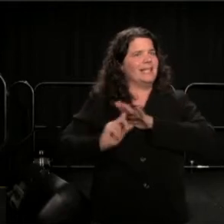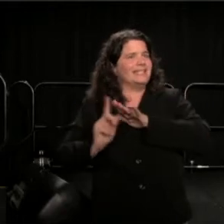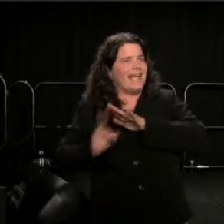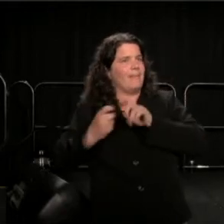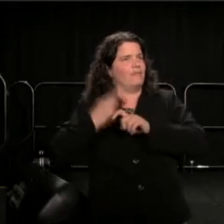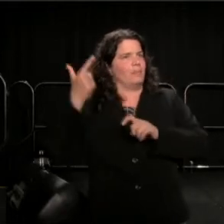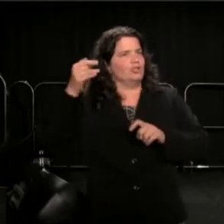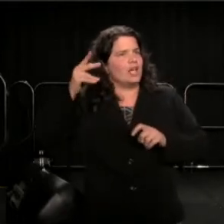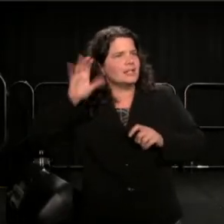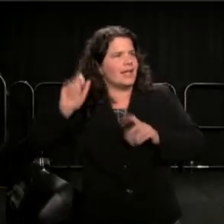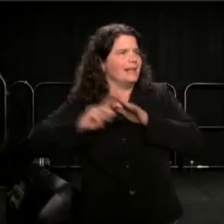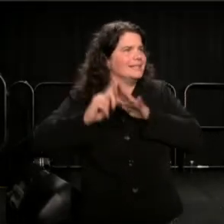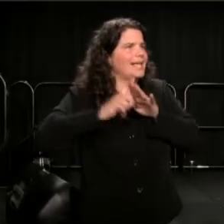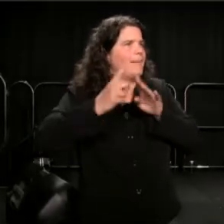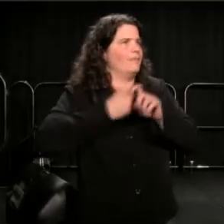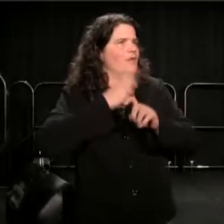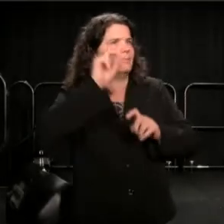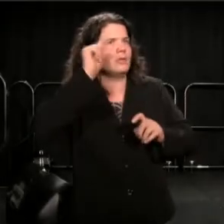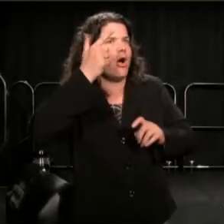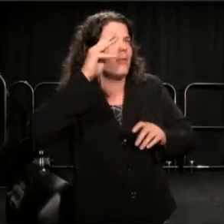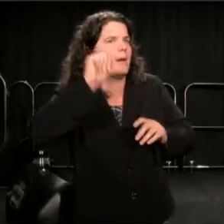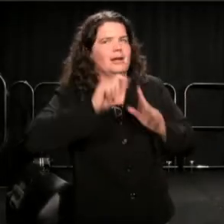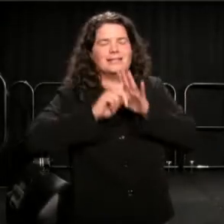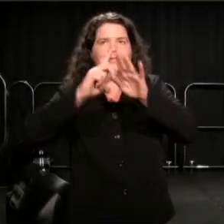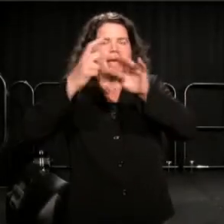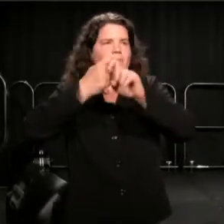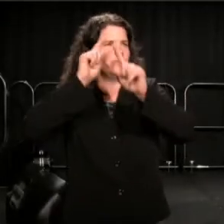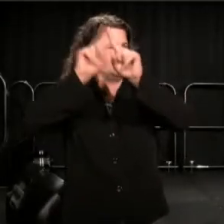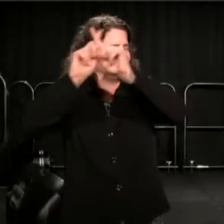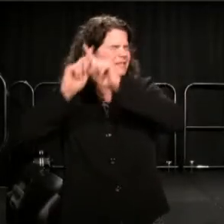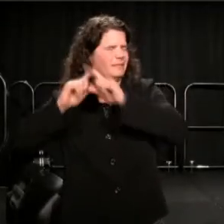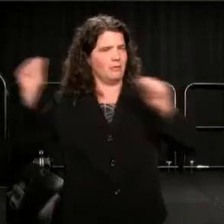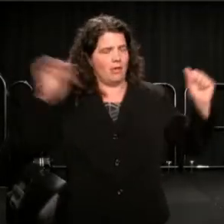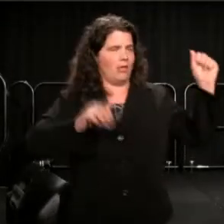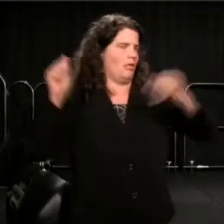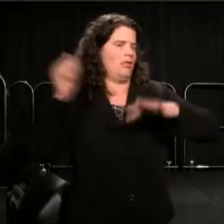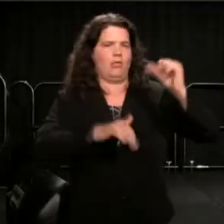We would not have imagined the profound otherness